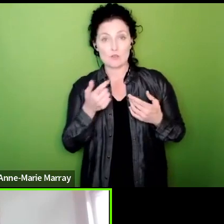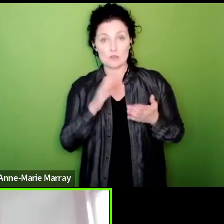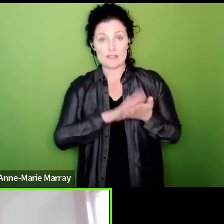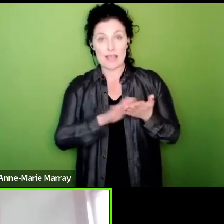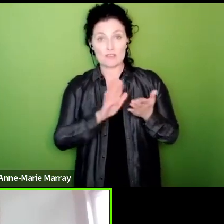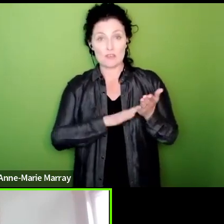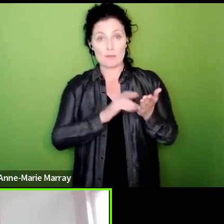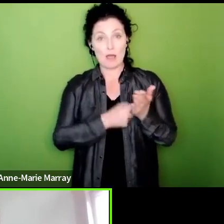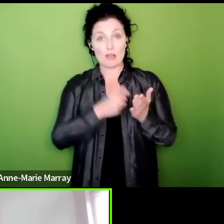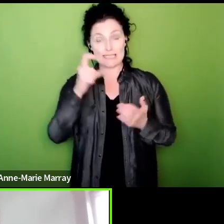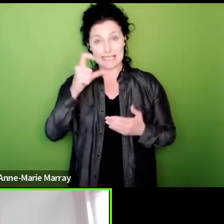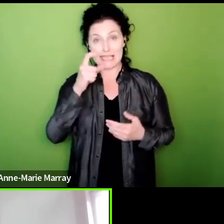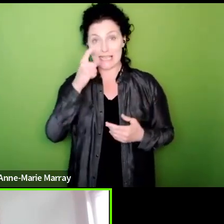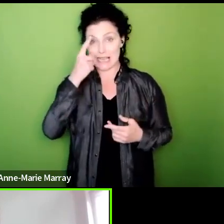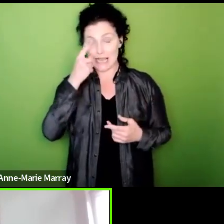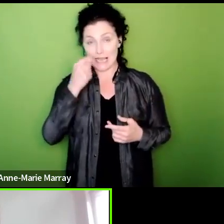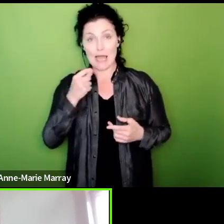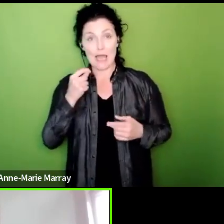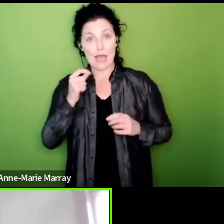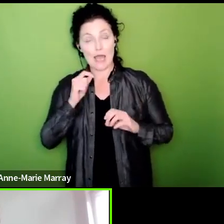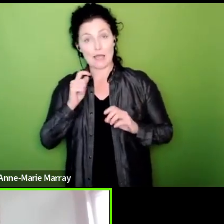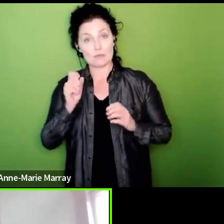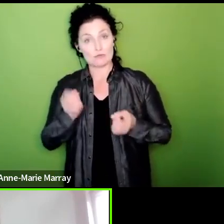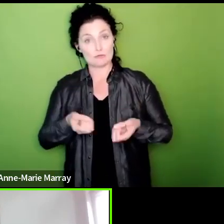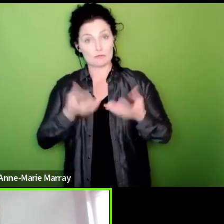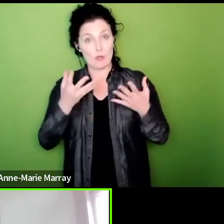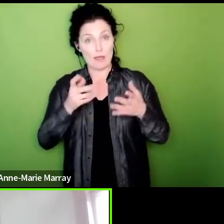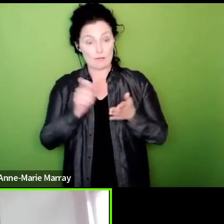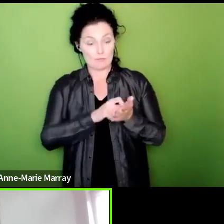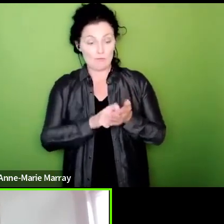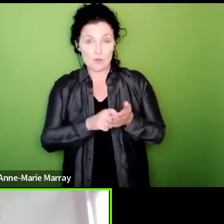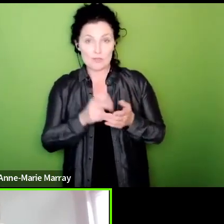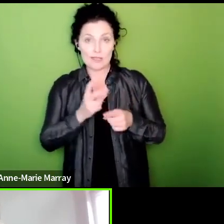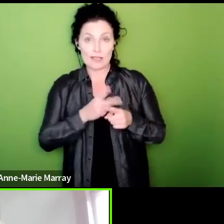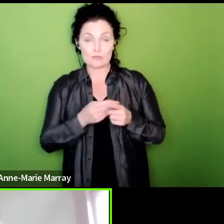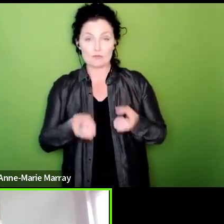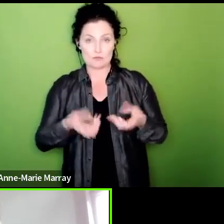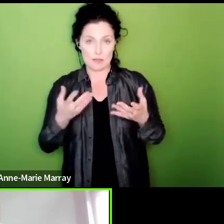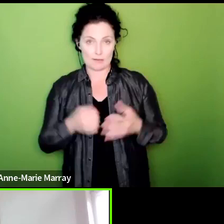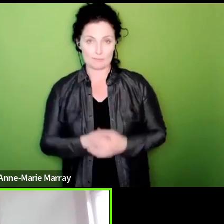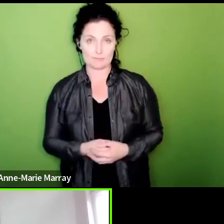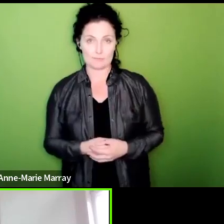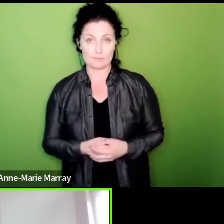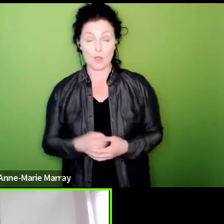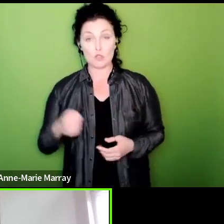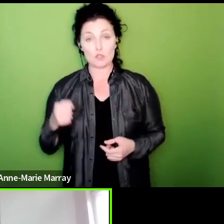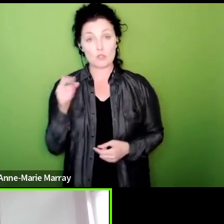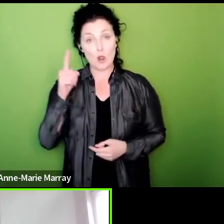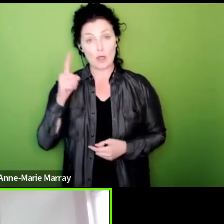so our focus in Scotland we'll be discussing with our reps there about those employers whose